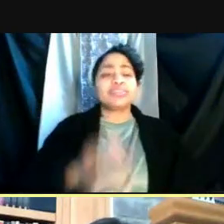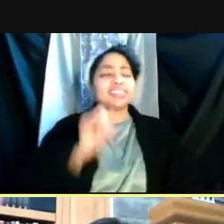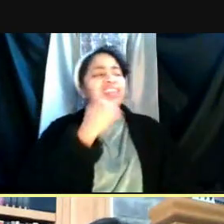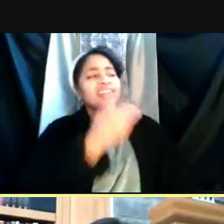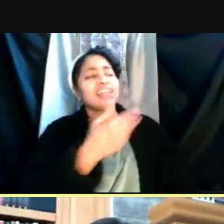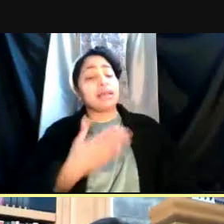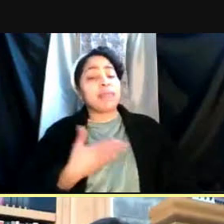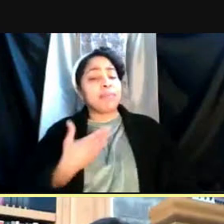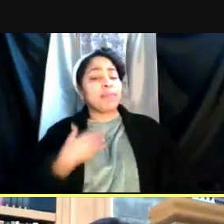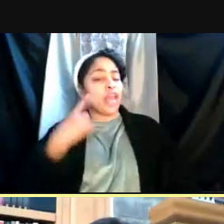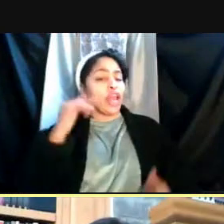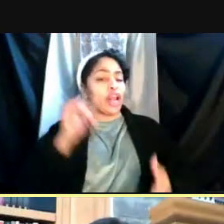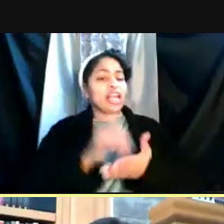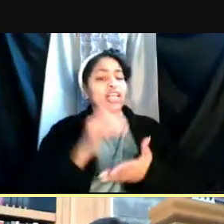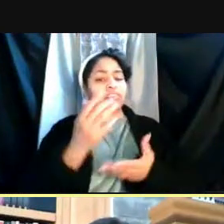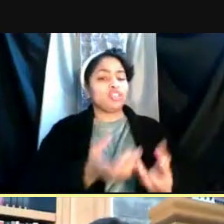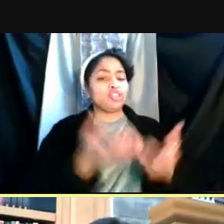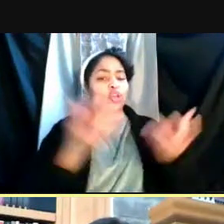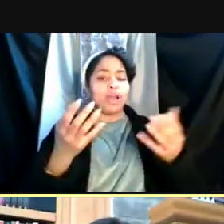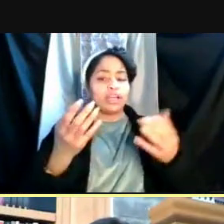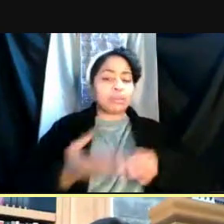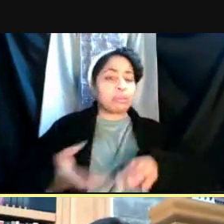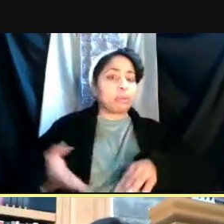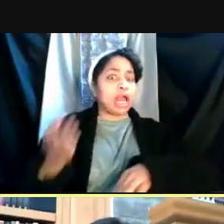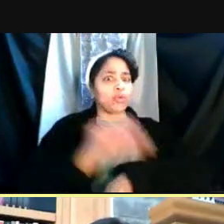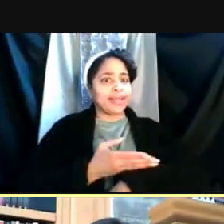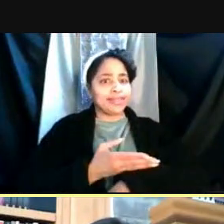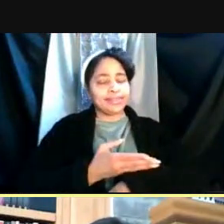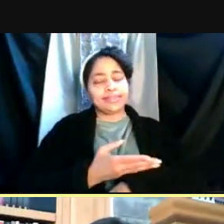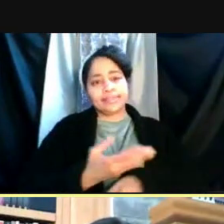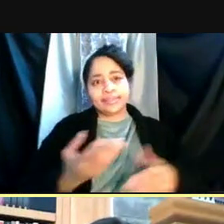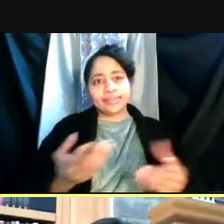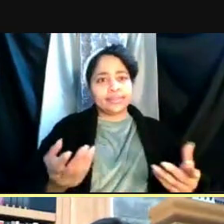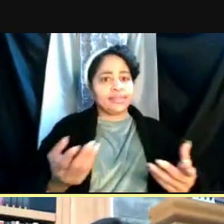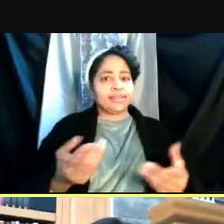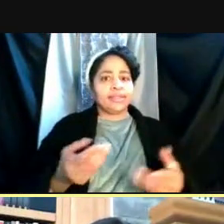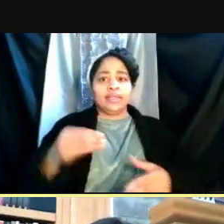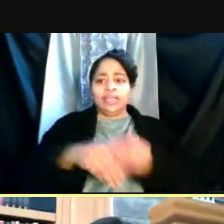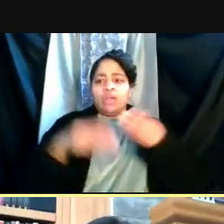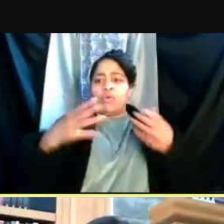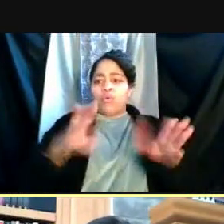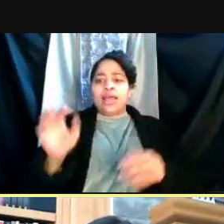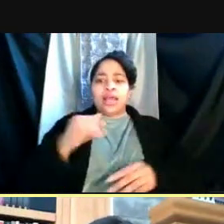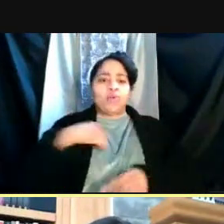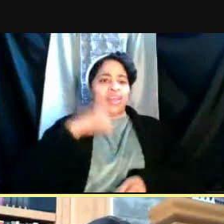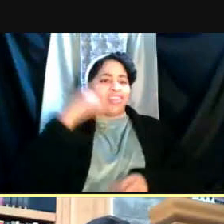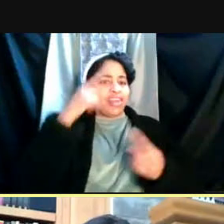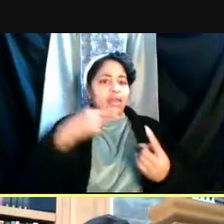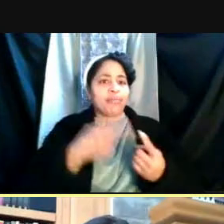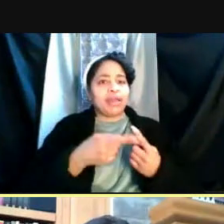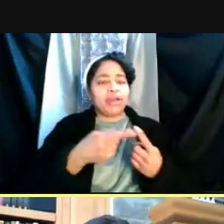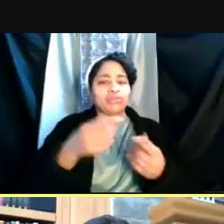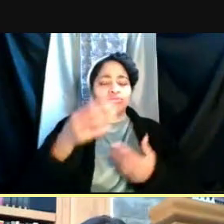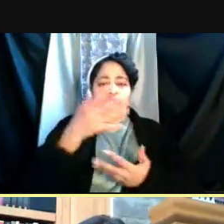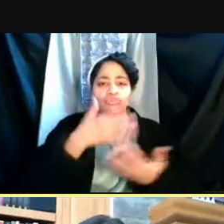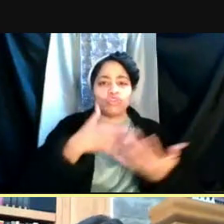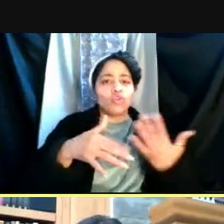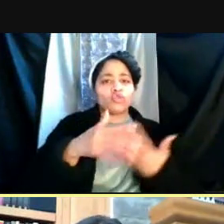that there's been so much progress on this. In a way like we think about the social aspect